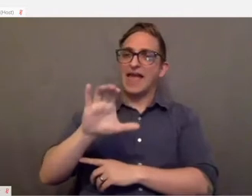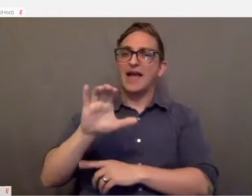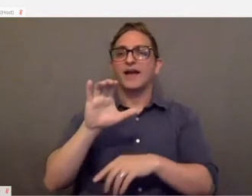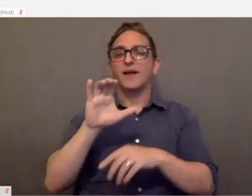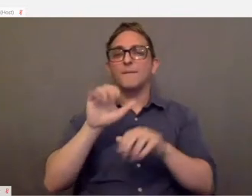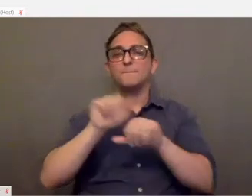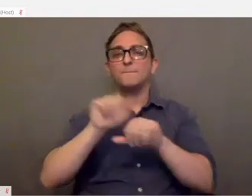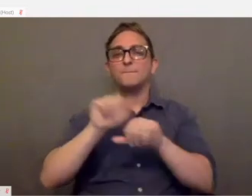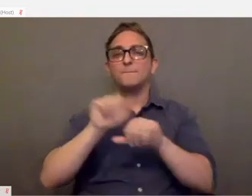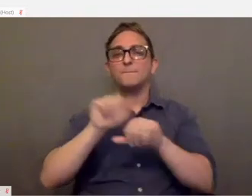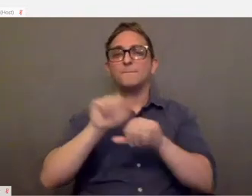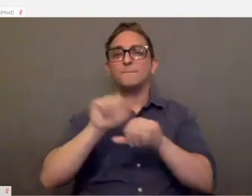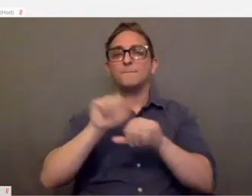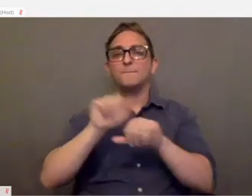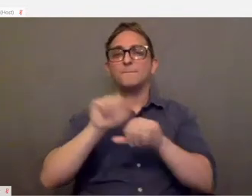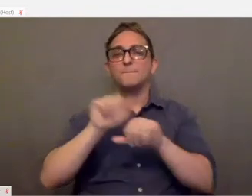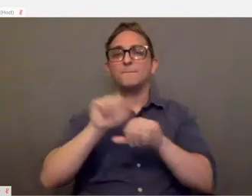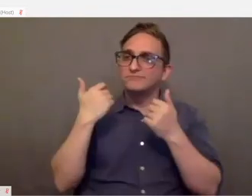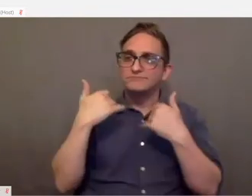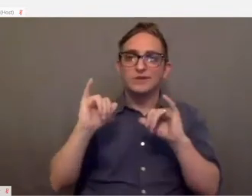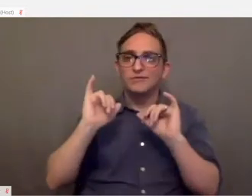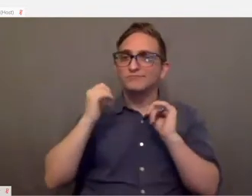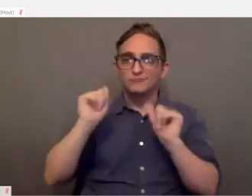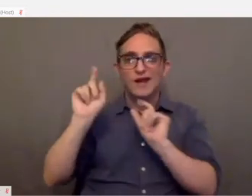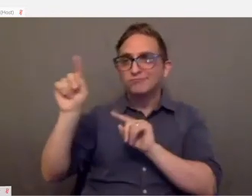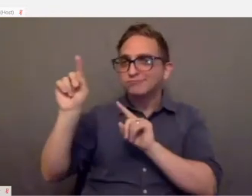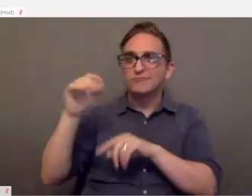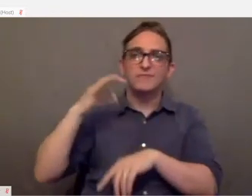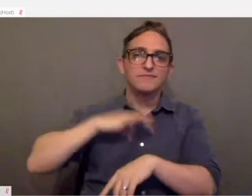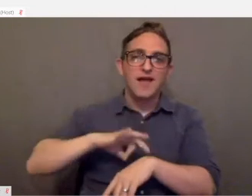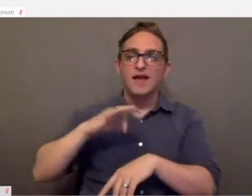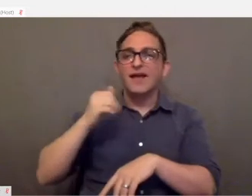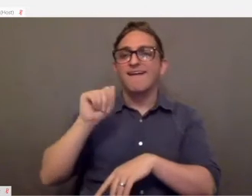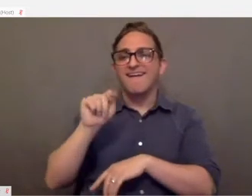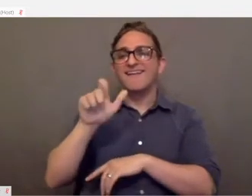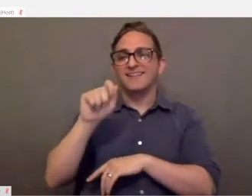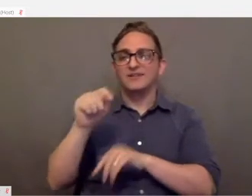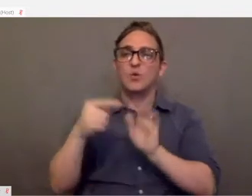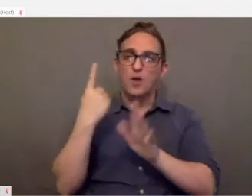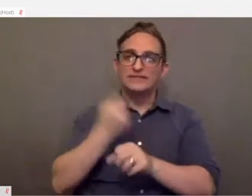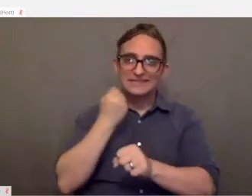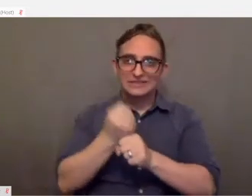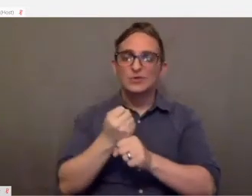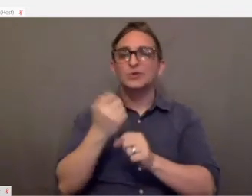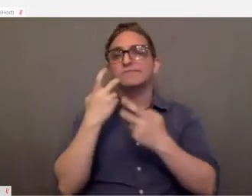I try to go up there once a year to visit with family and just enjoy being there.